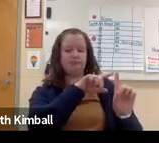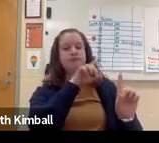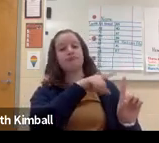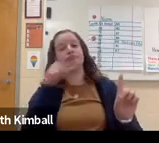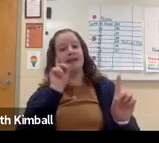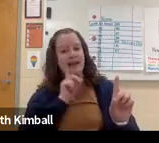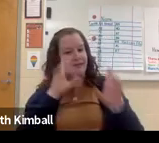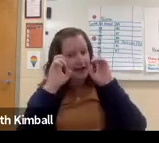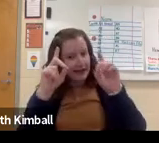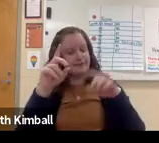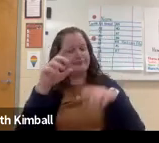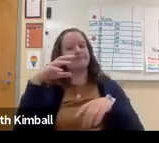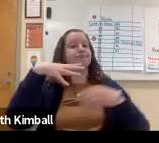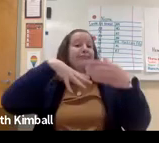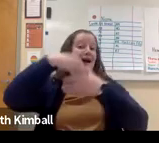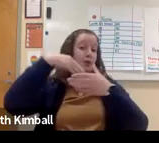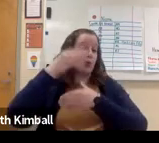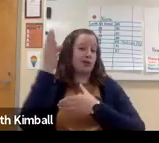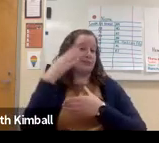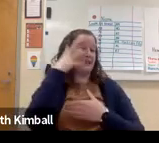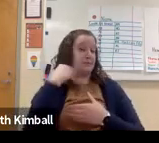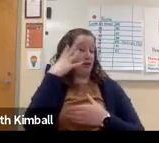My major was in biology and deaf education